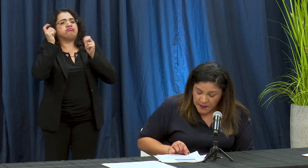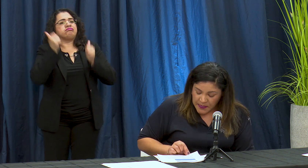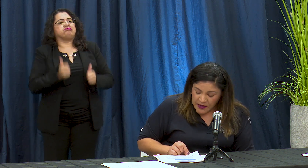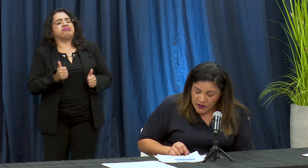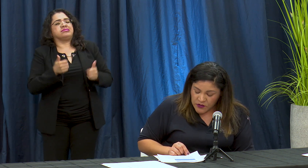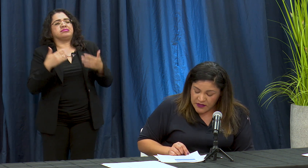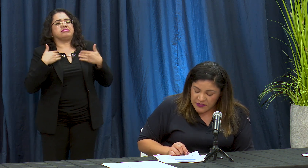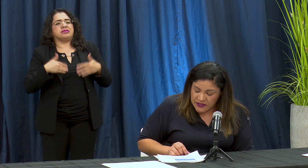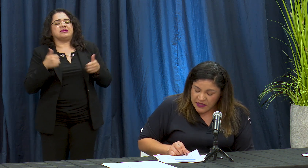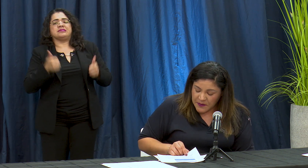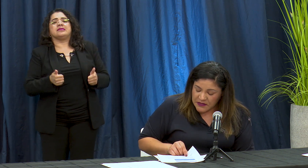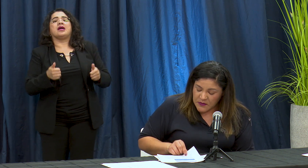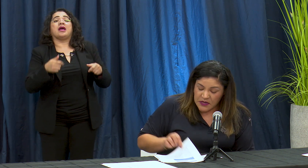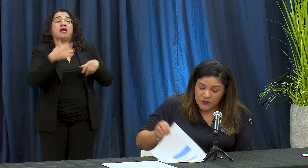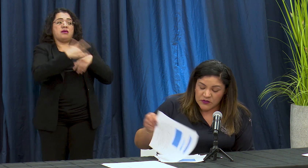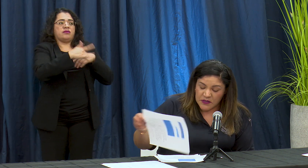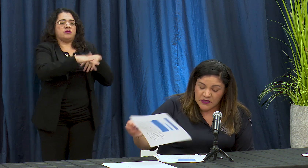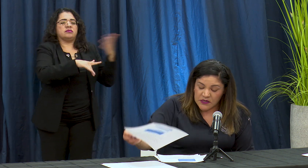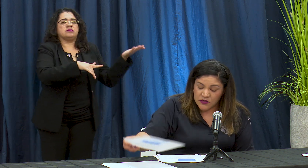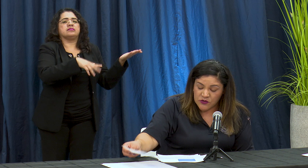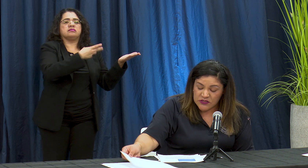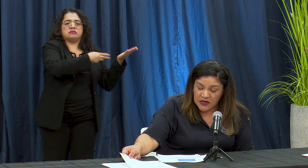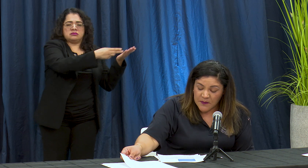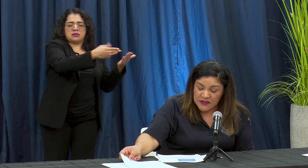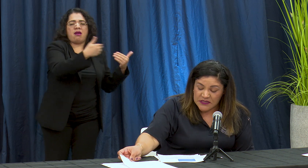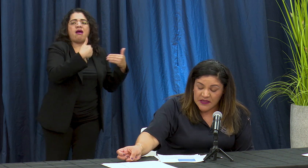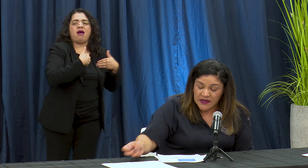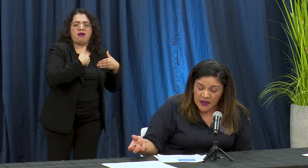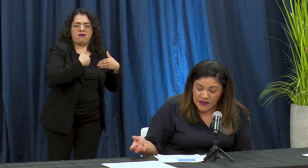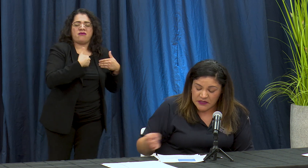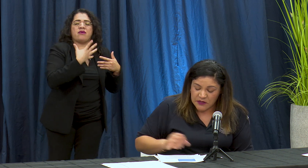durante esta topit mi na Mo's man tenido nuestra capacidad de comas en el